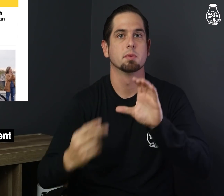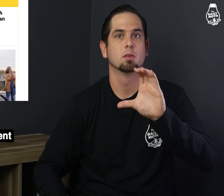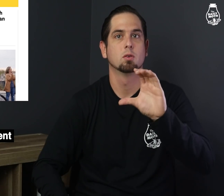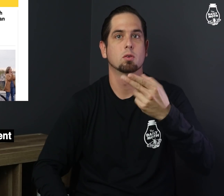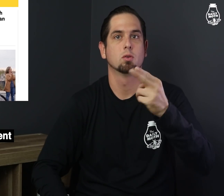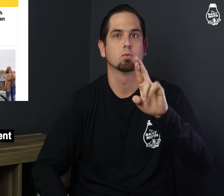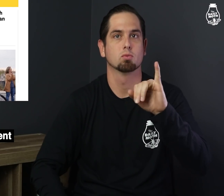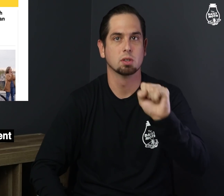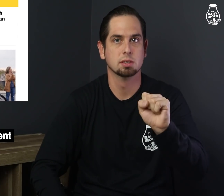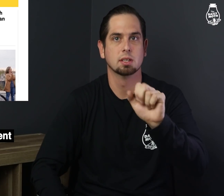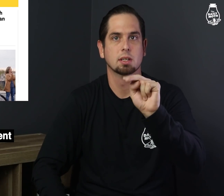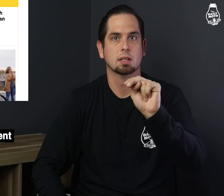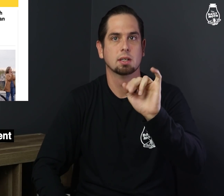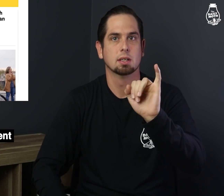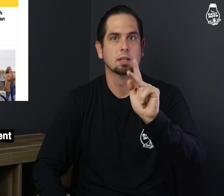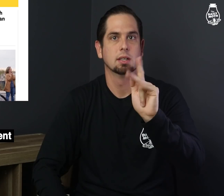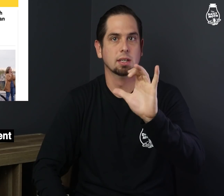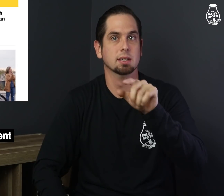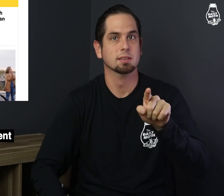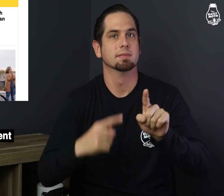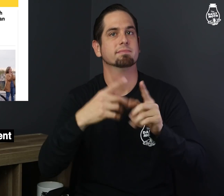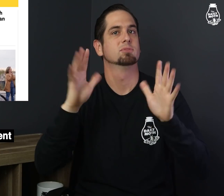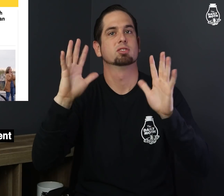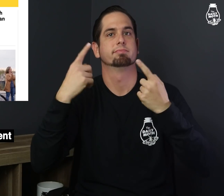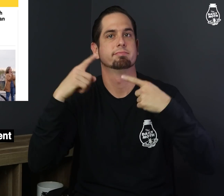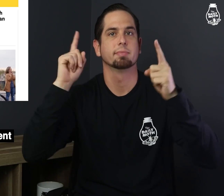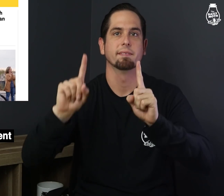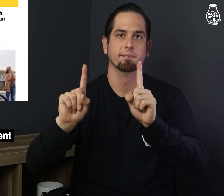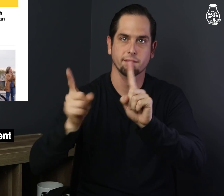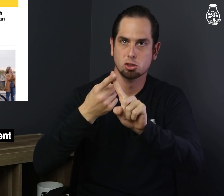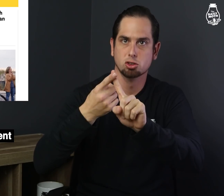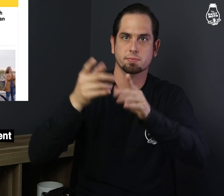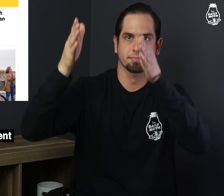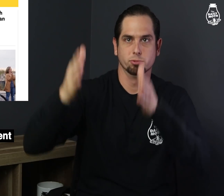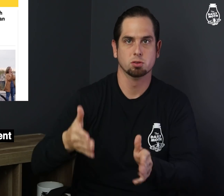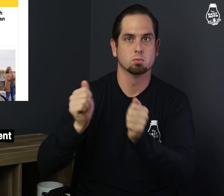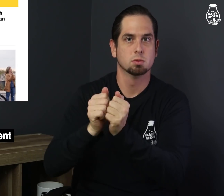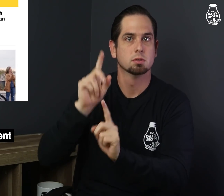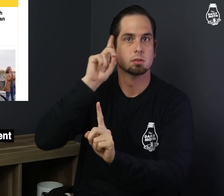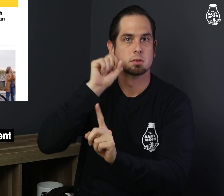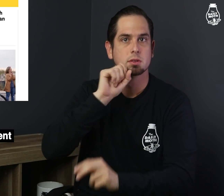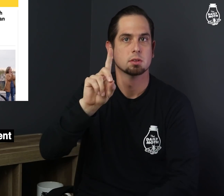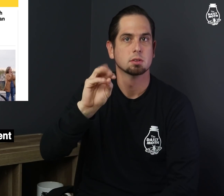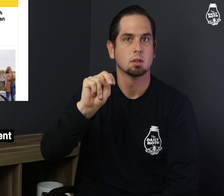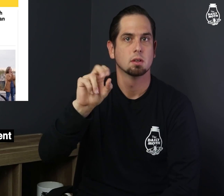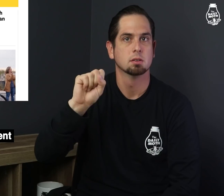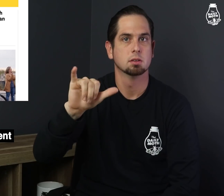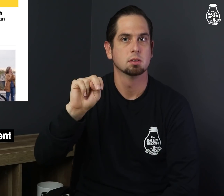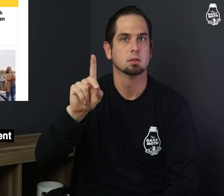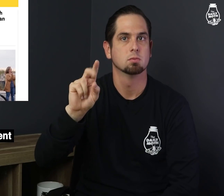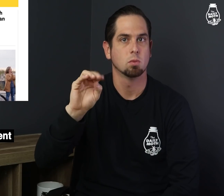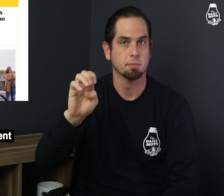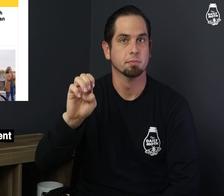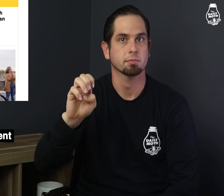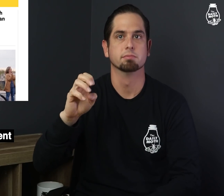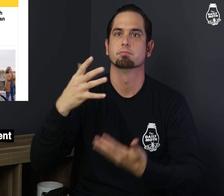Chris Nikic became the first person with Down’s syndrome to